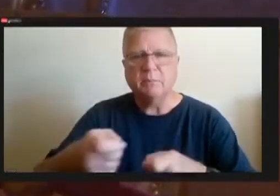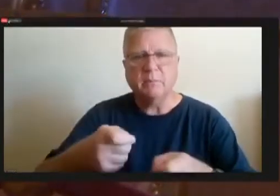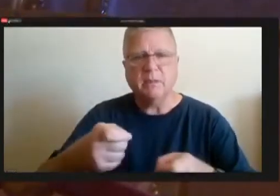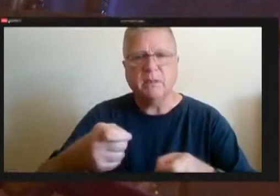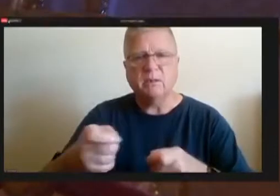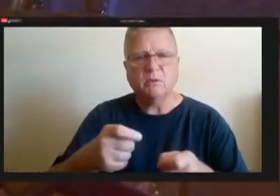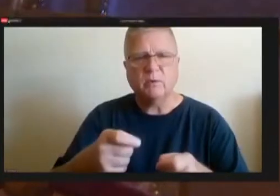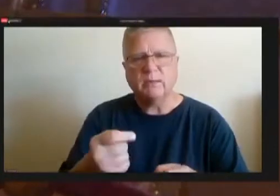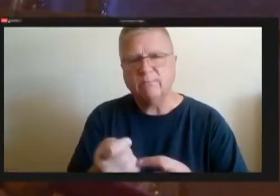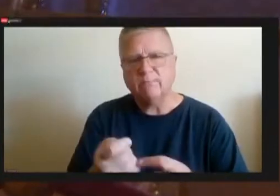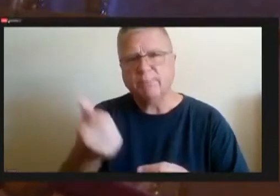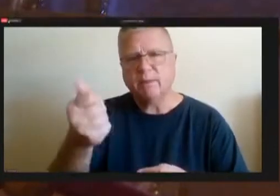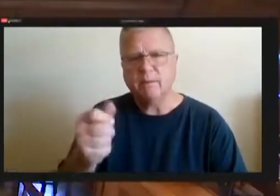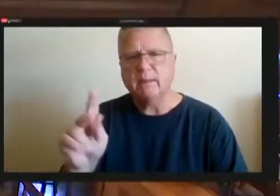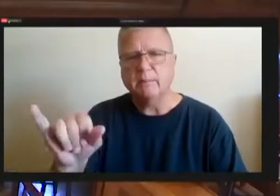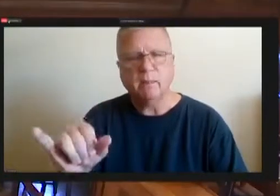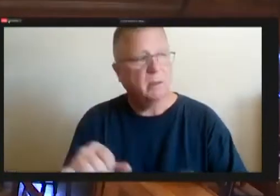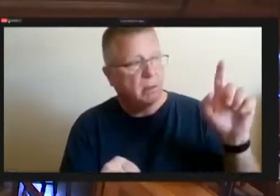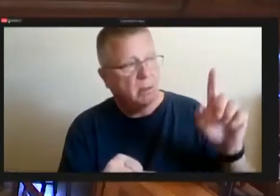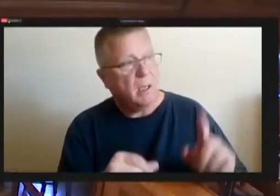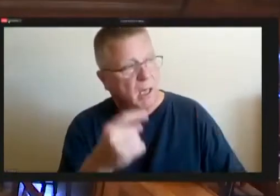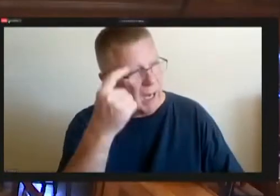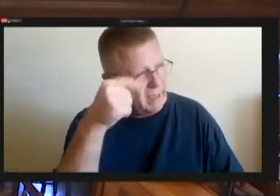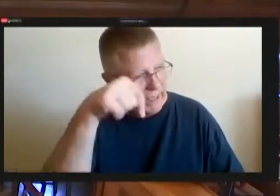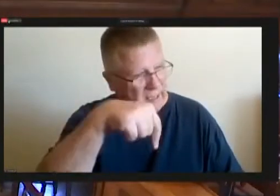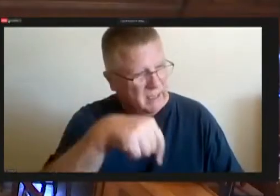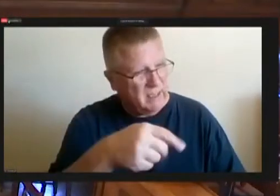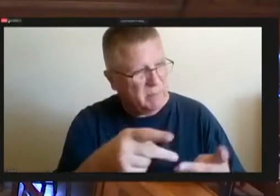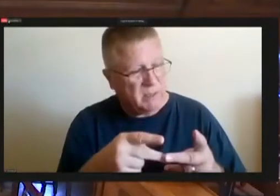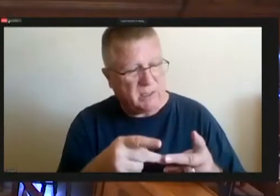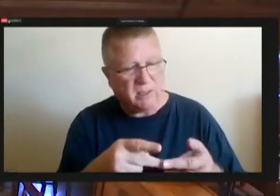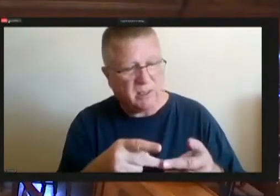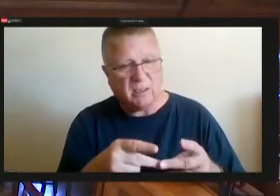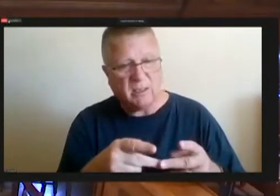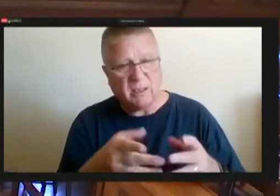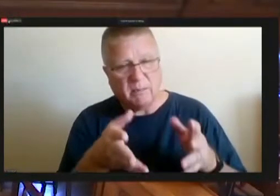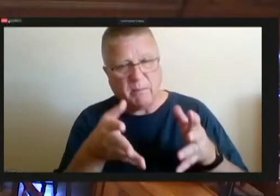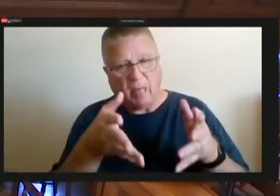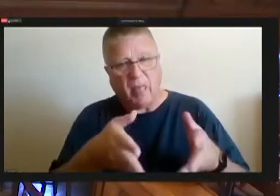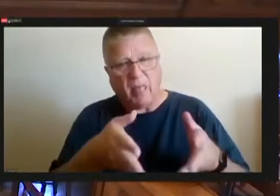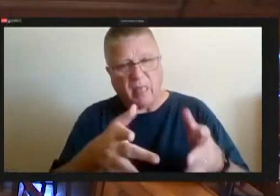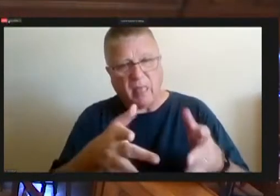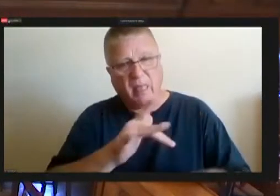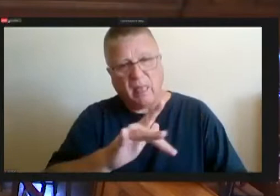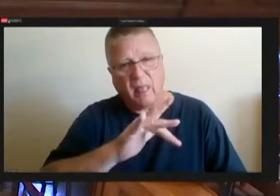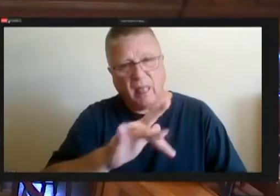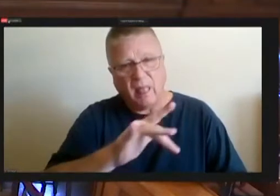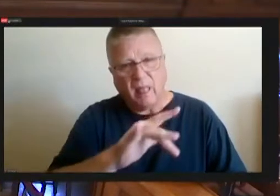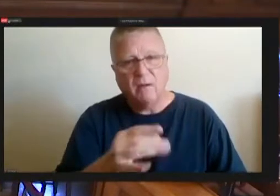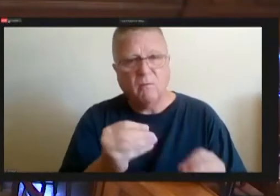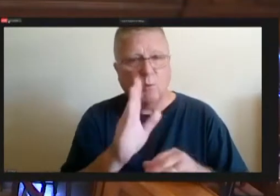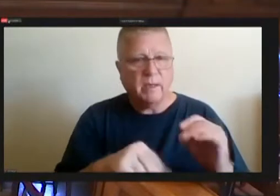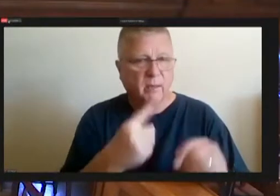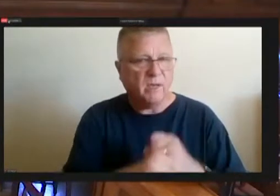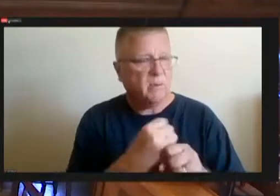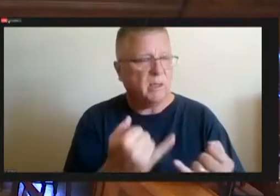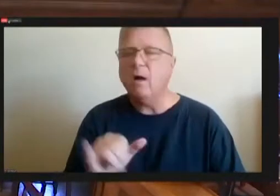And I think this position has been filled for over a year, at this point, okay happy